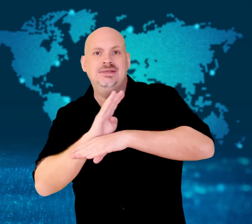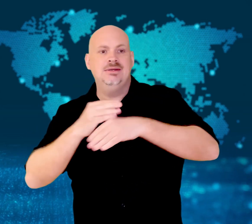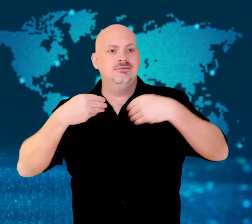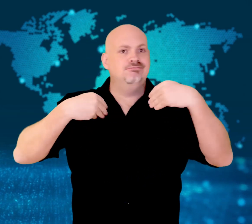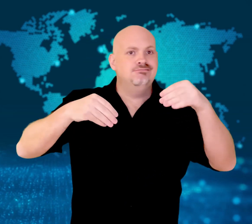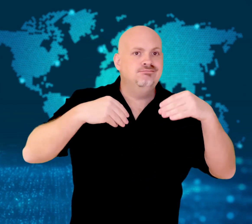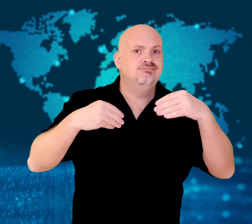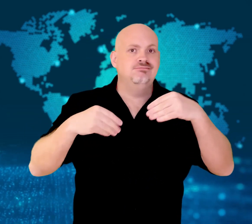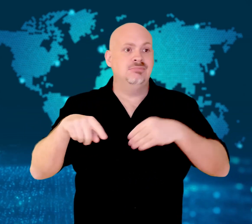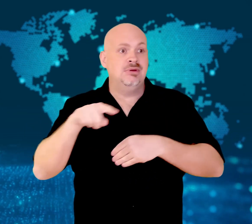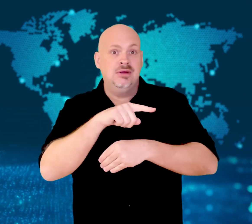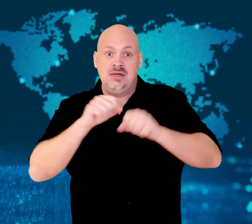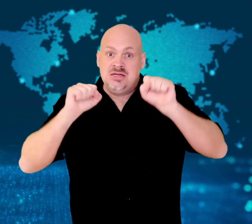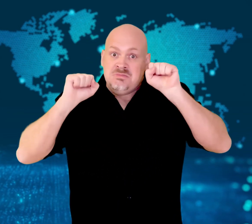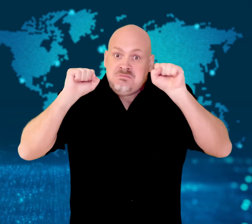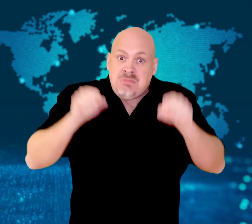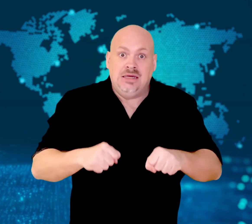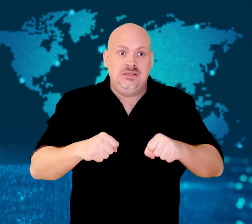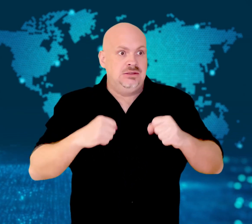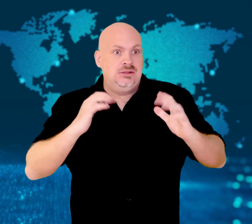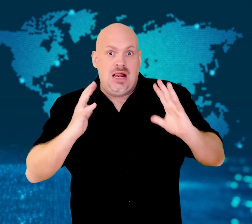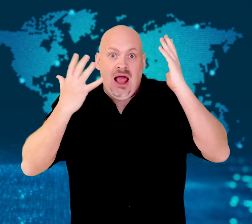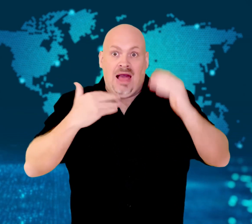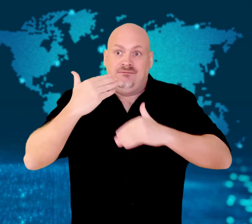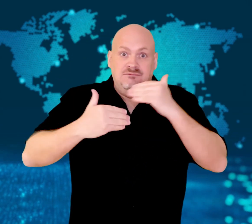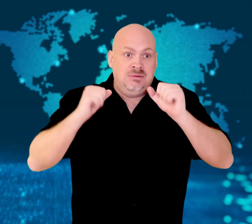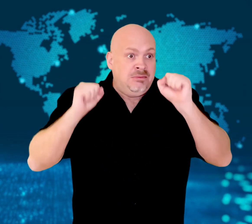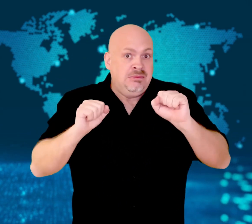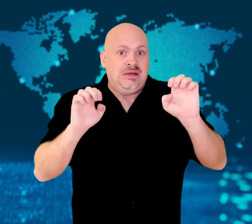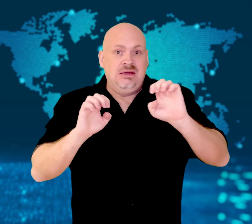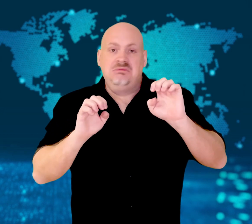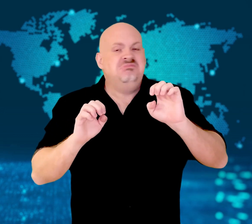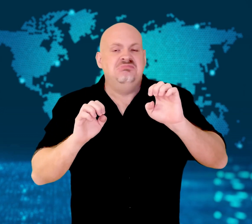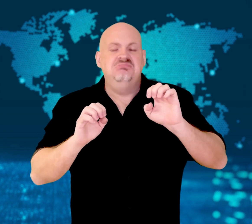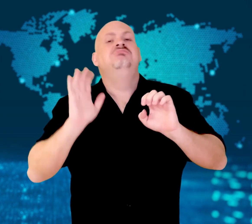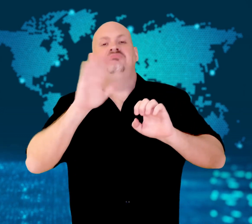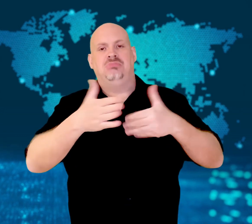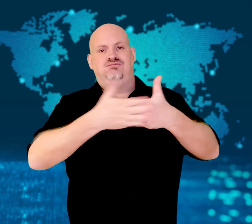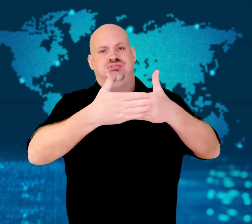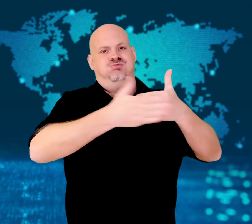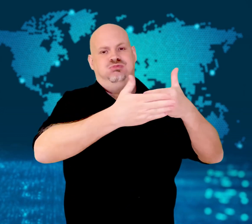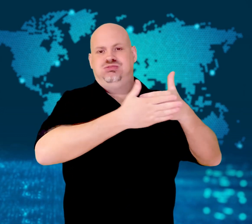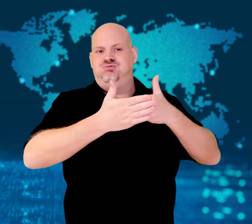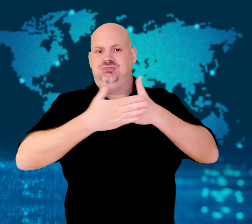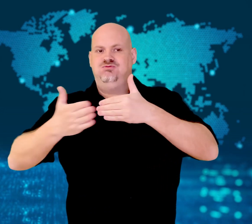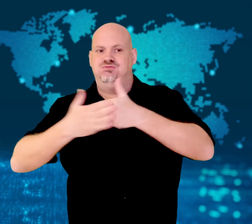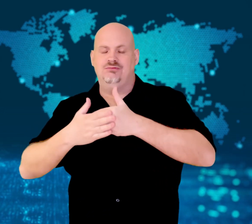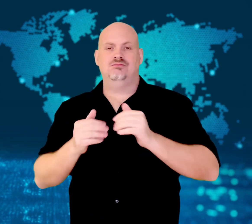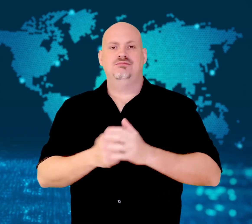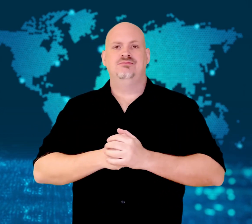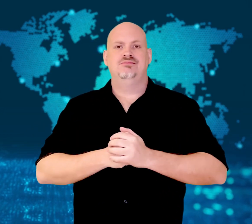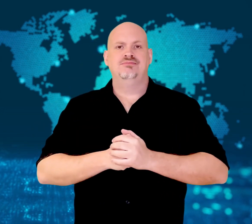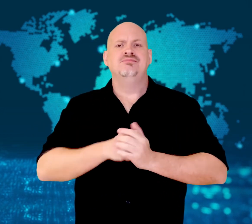and all non-essential businesses will be closed.